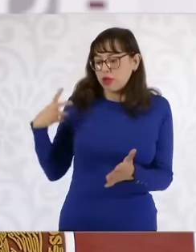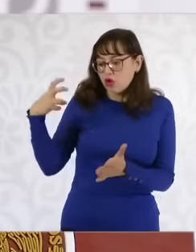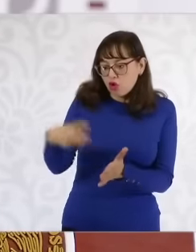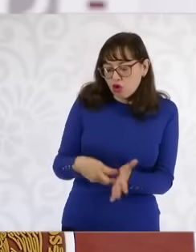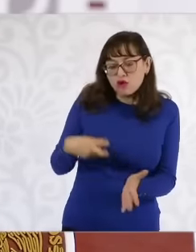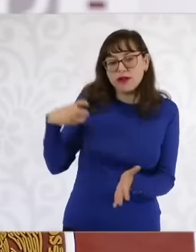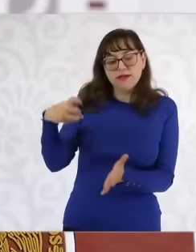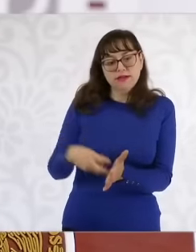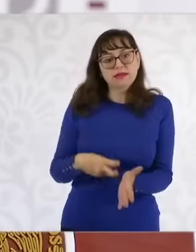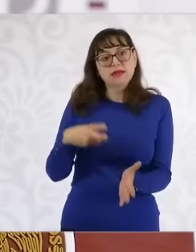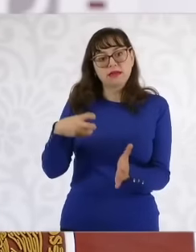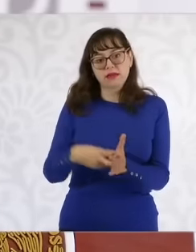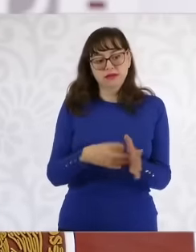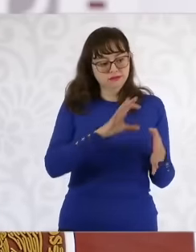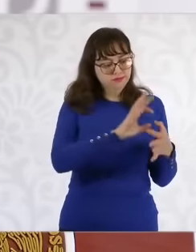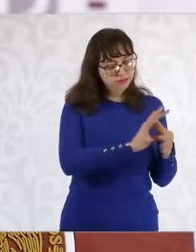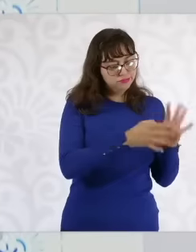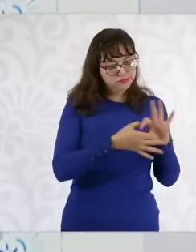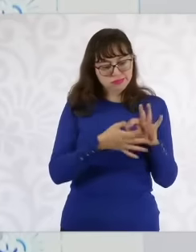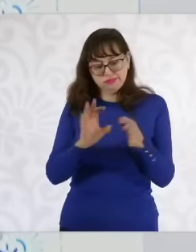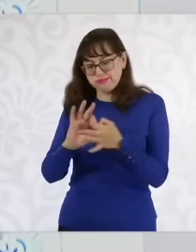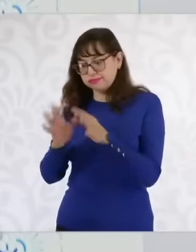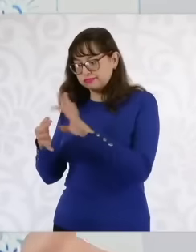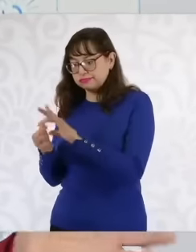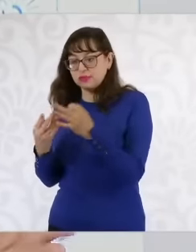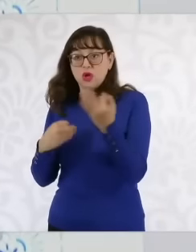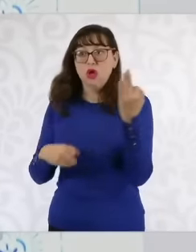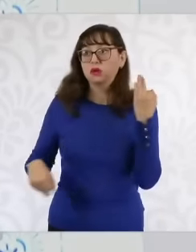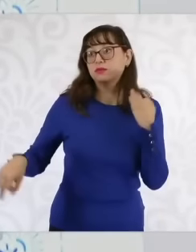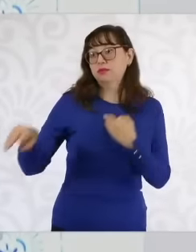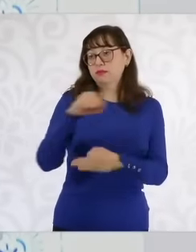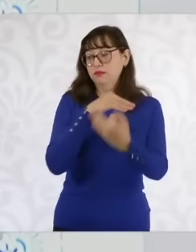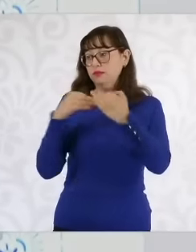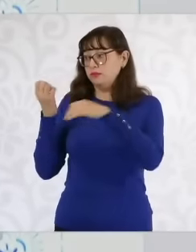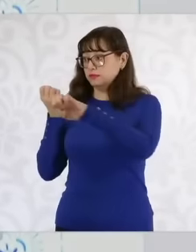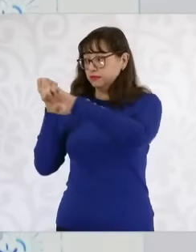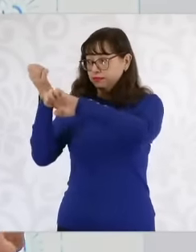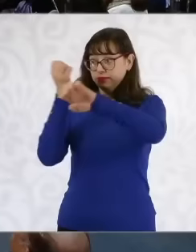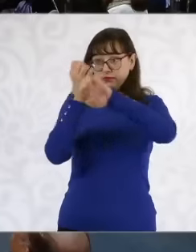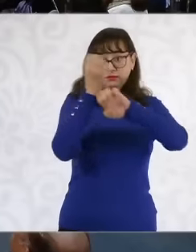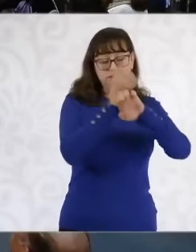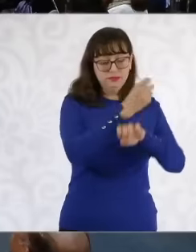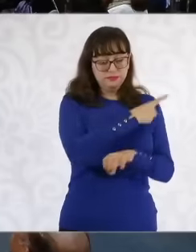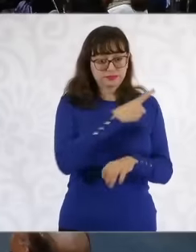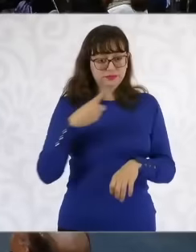part of all the prosecutor's offices in all the states eh. And on that, well, we are going to work with the prosecutor's office.